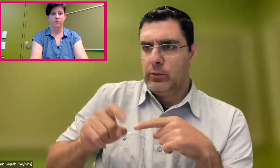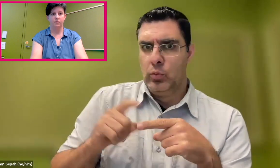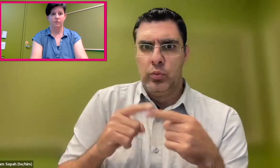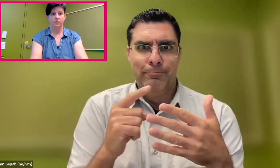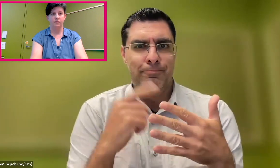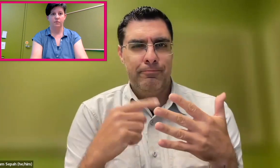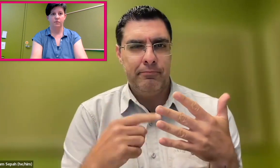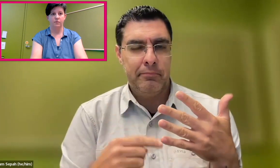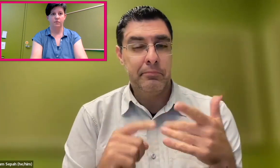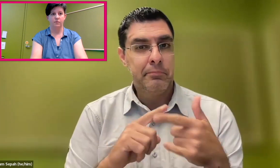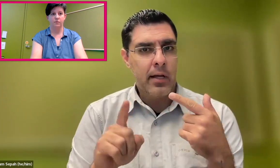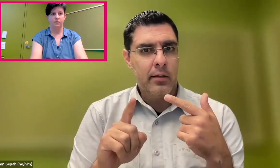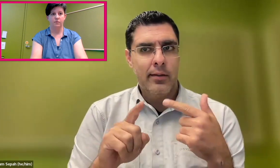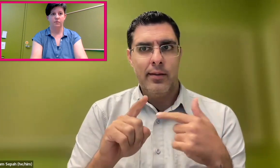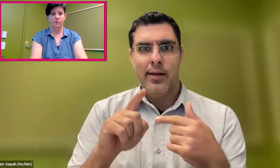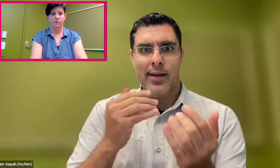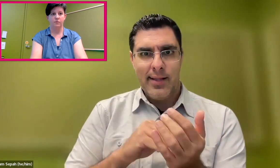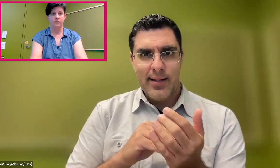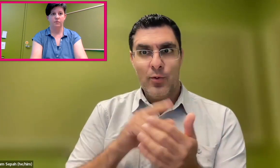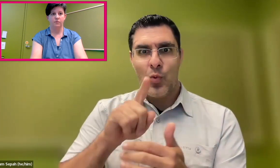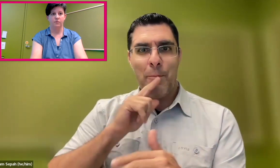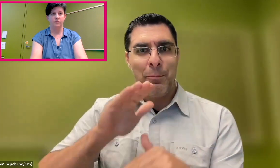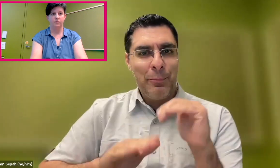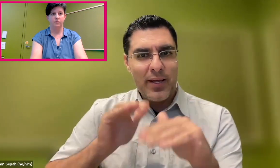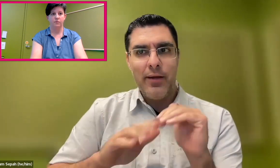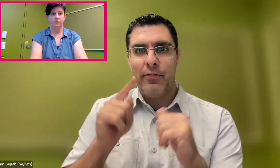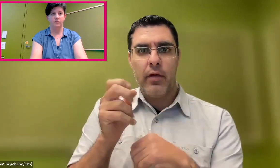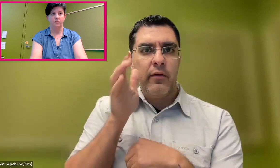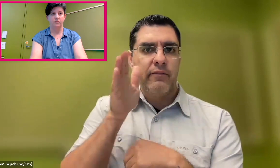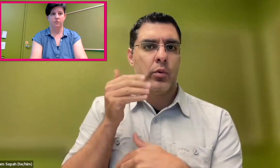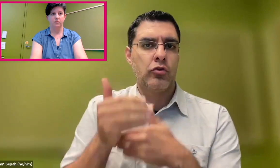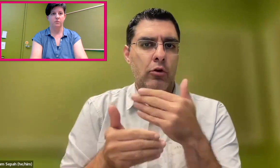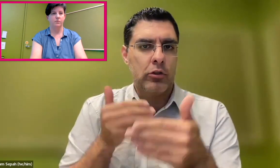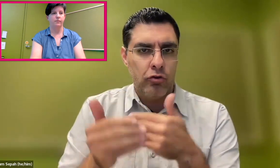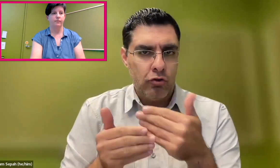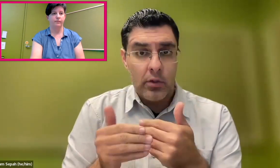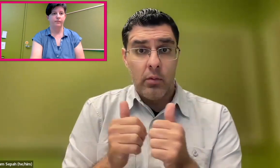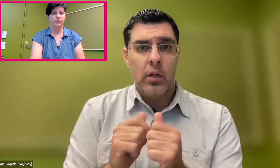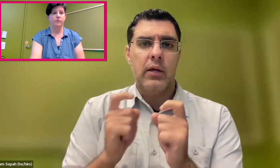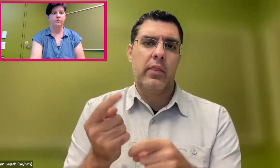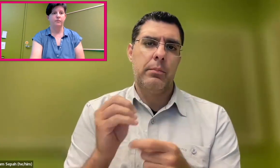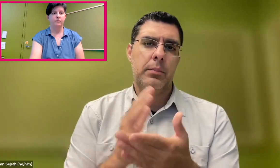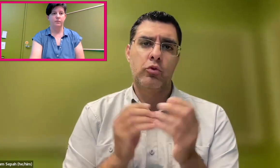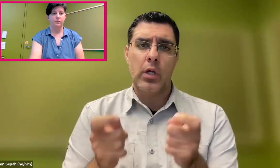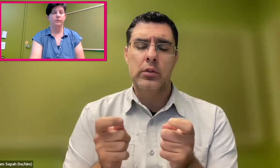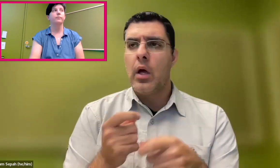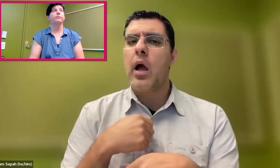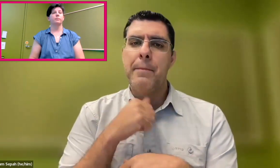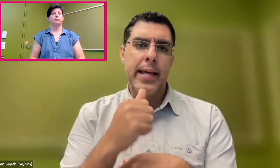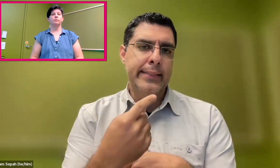If you have a business need for XYZ, you are also building the future generation with the candidates